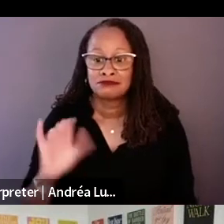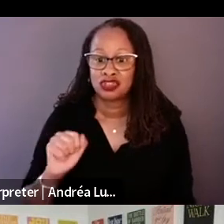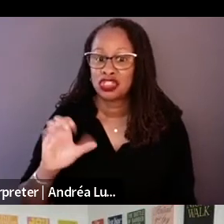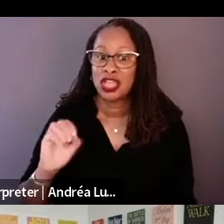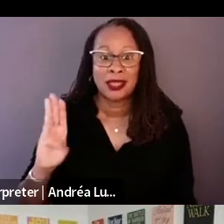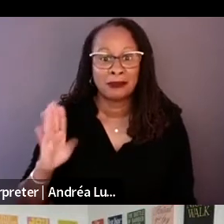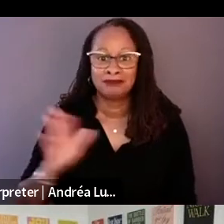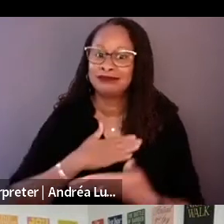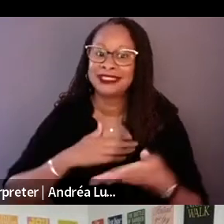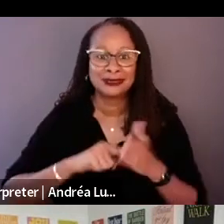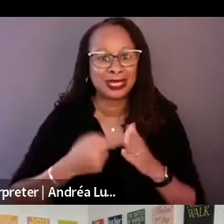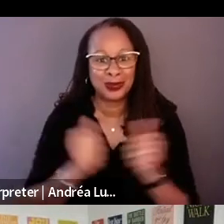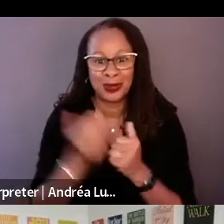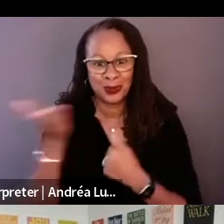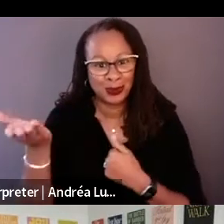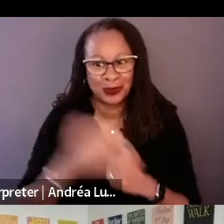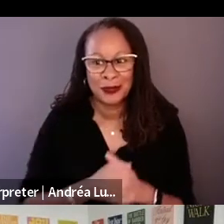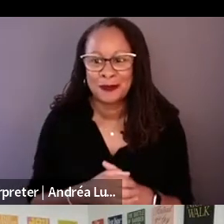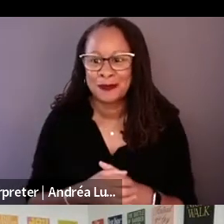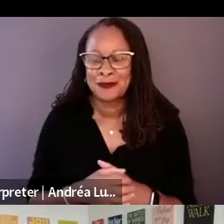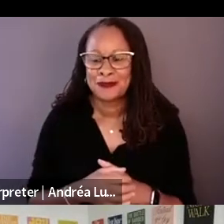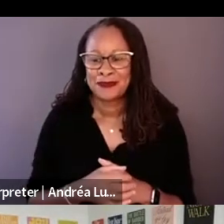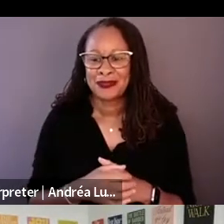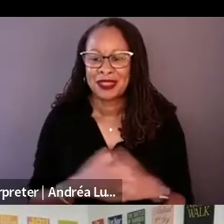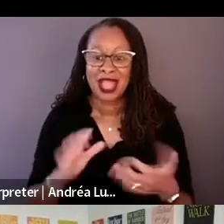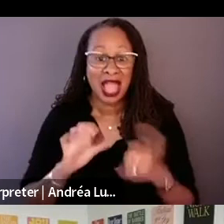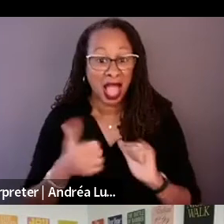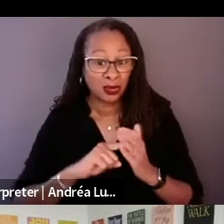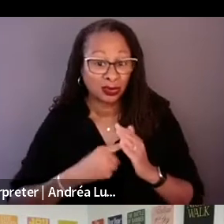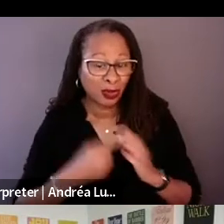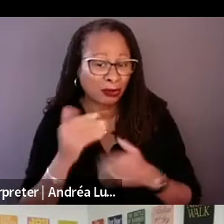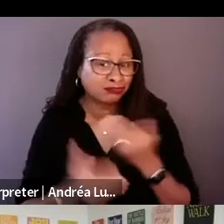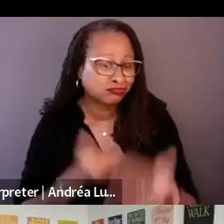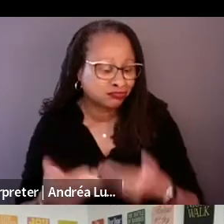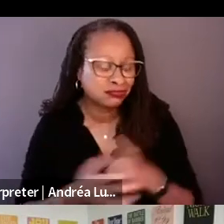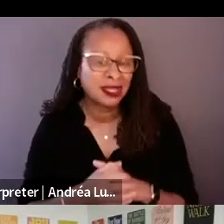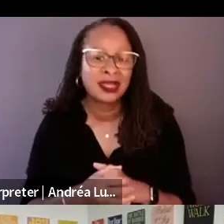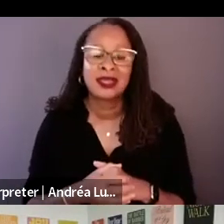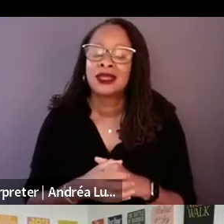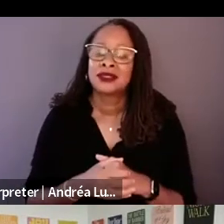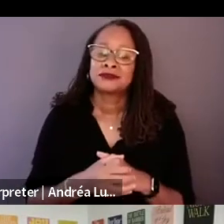Yeah, how it started was that kind of coming across this amazing idea and meeting Richard Davis